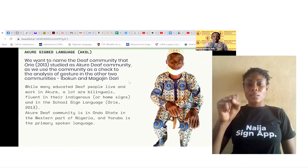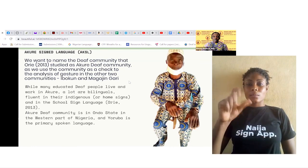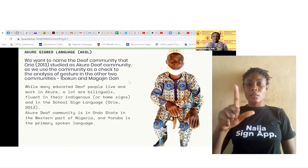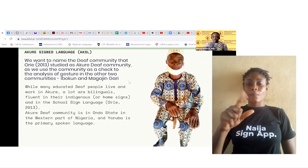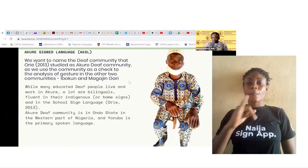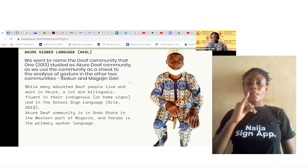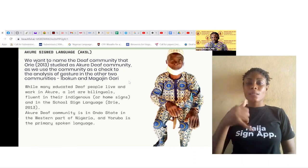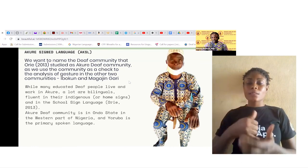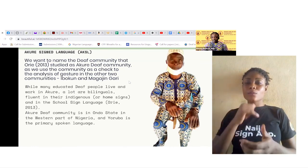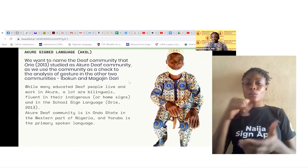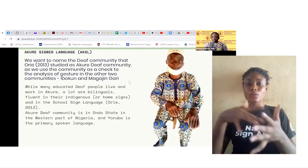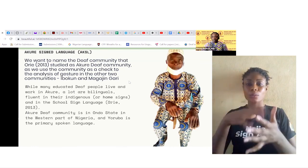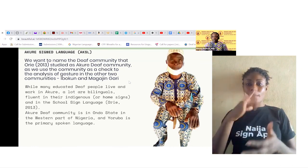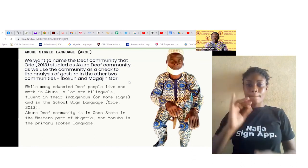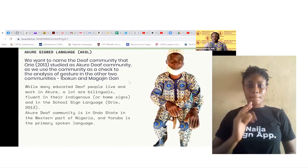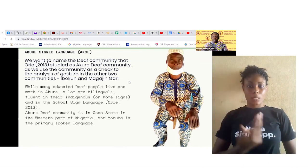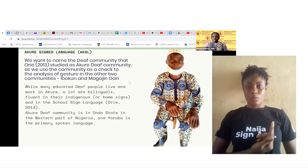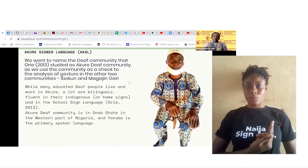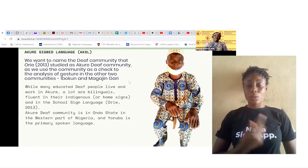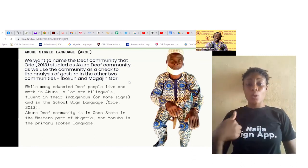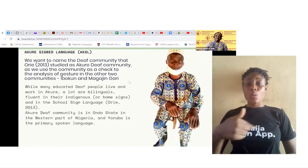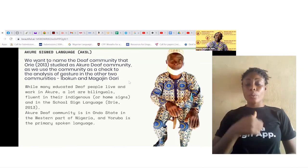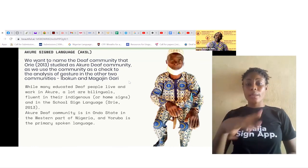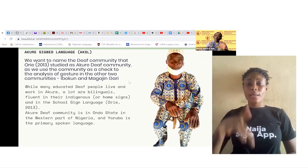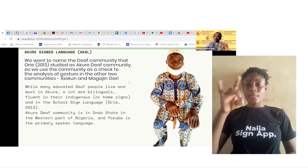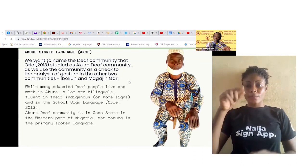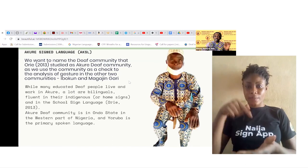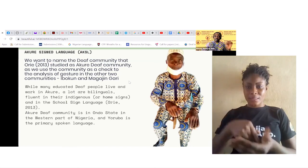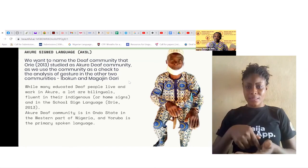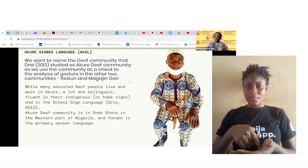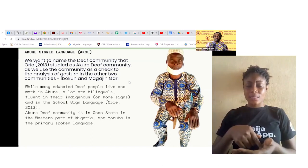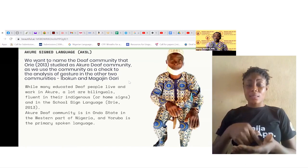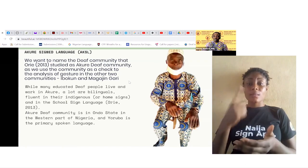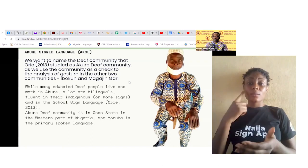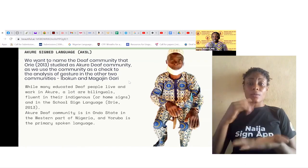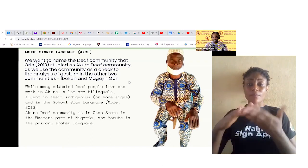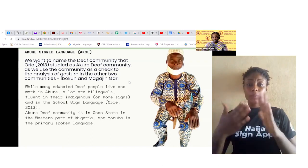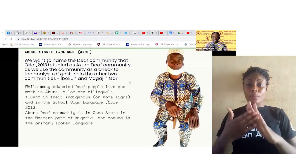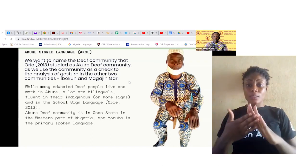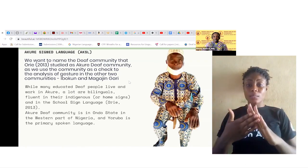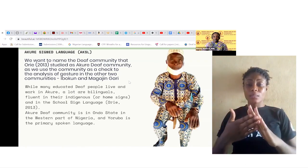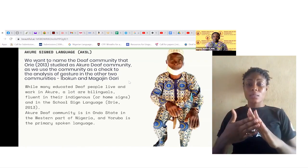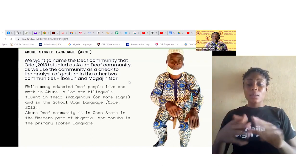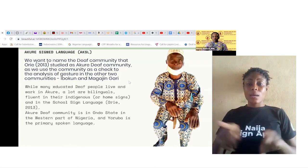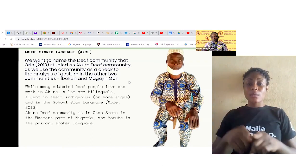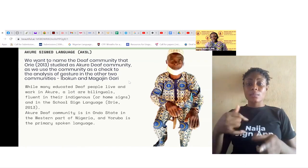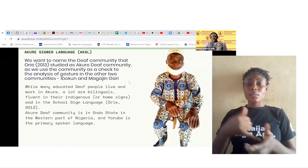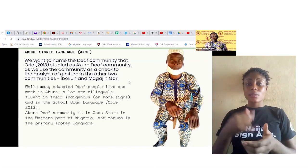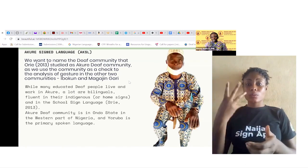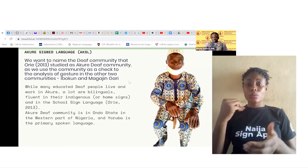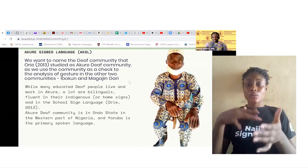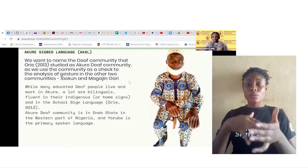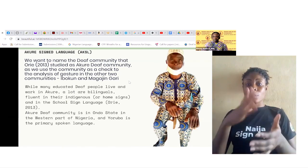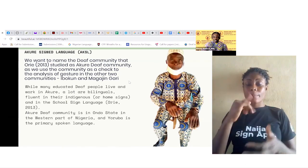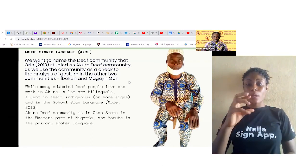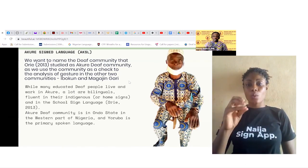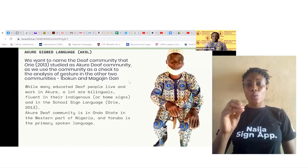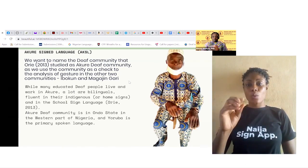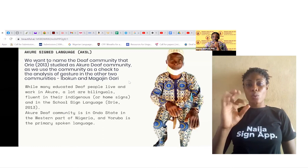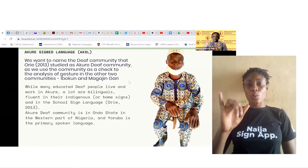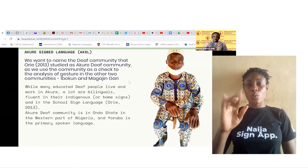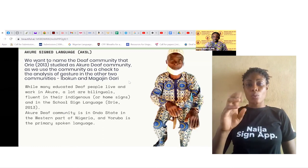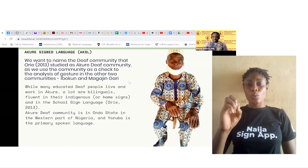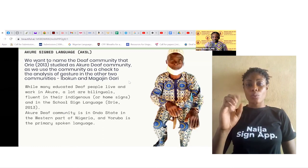uh deaf community as was studied by Orie (2013) but Orie did not mention the particular deaf